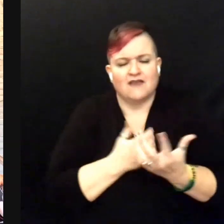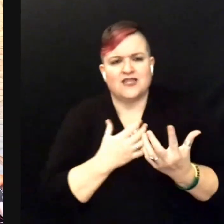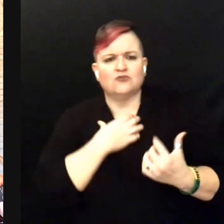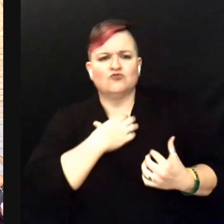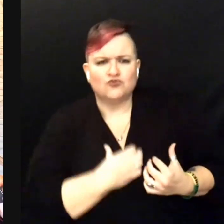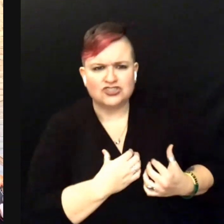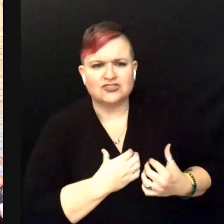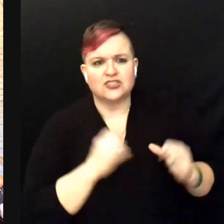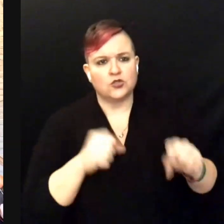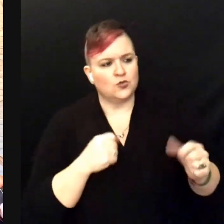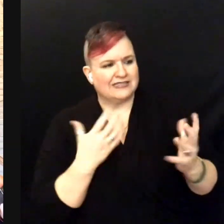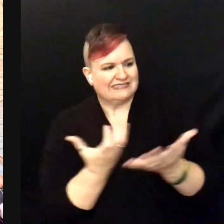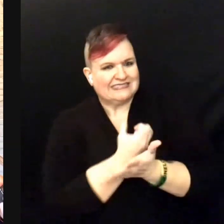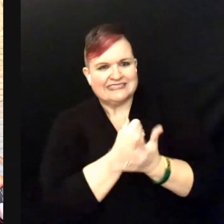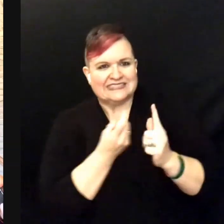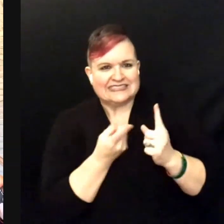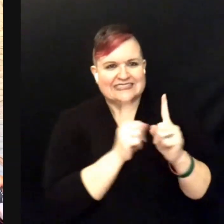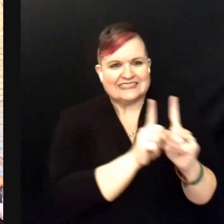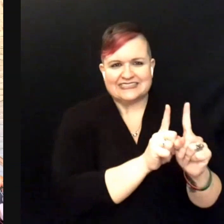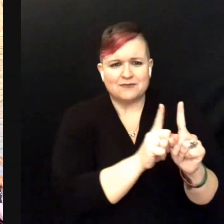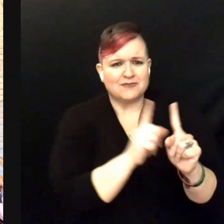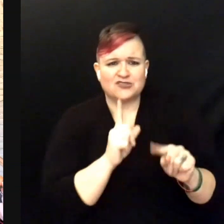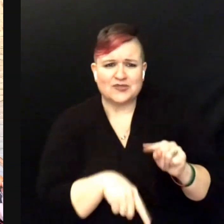you could be next to them. You just can't at this moment,